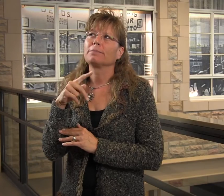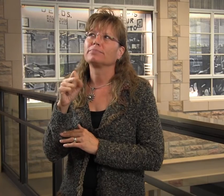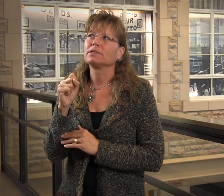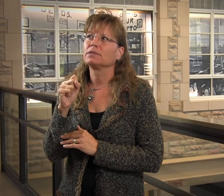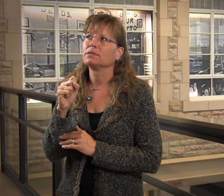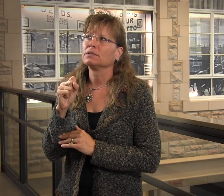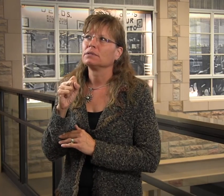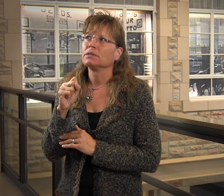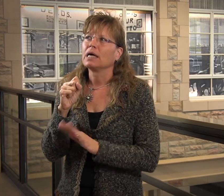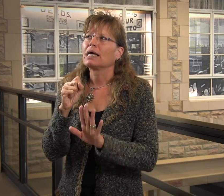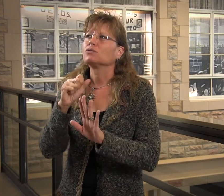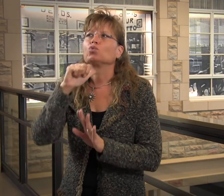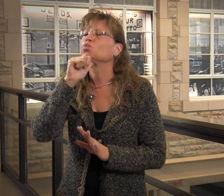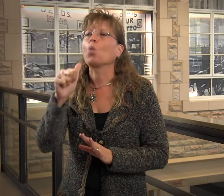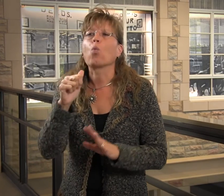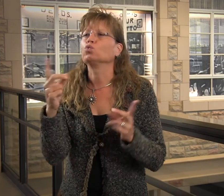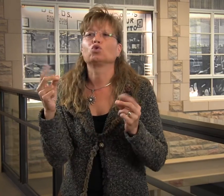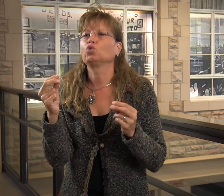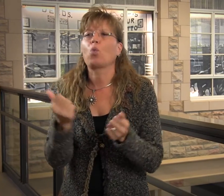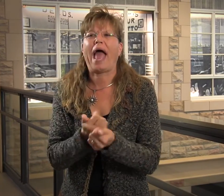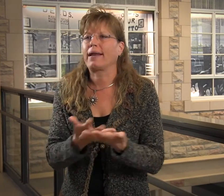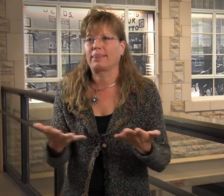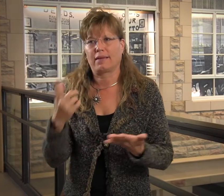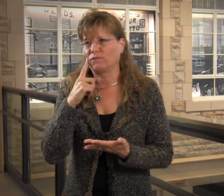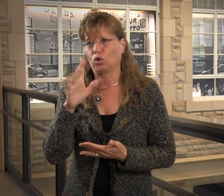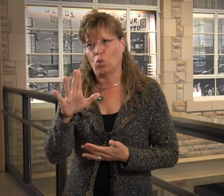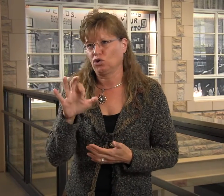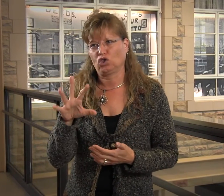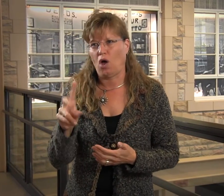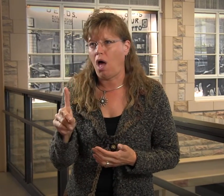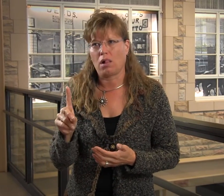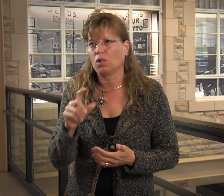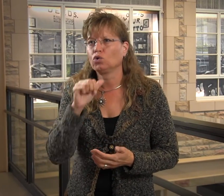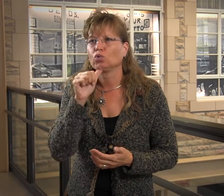What are some other tips I share? Don't do anything for your child.